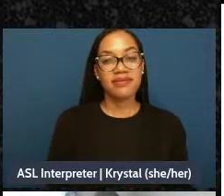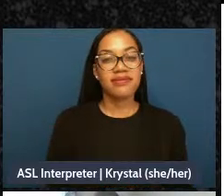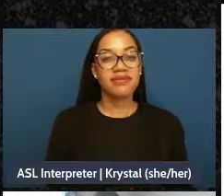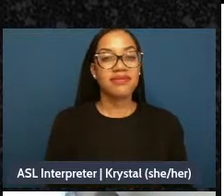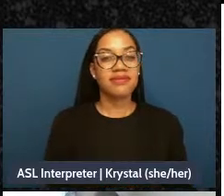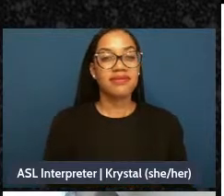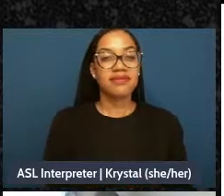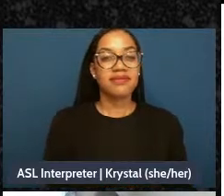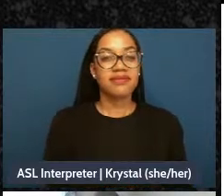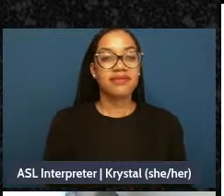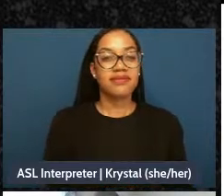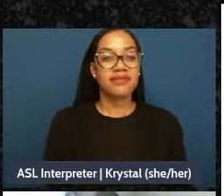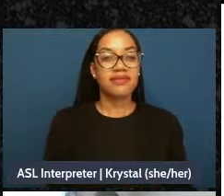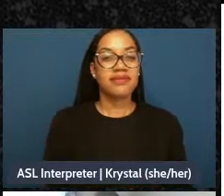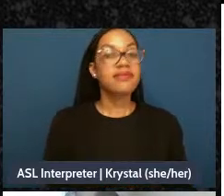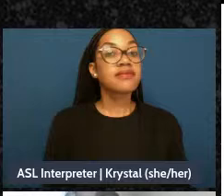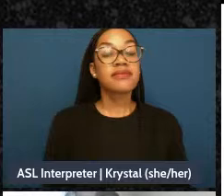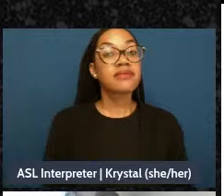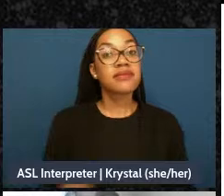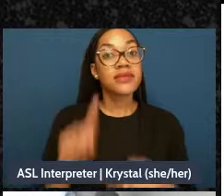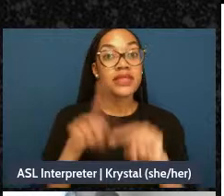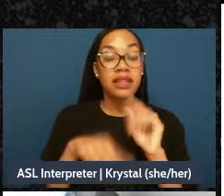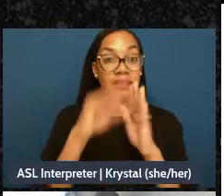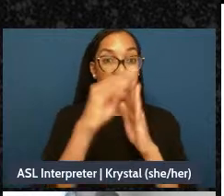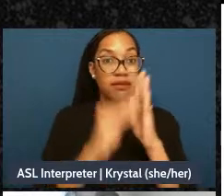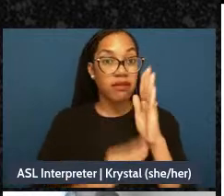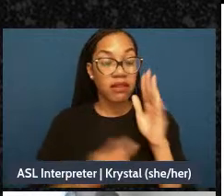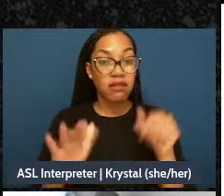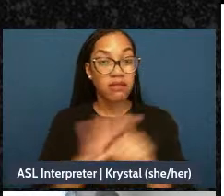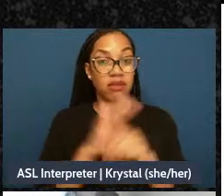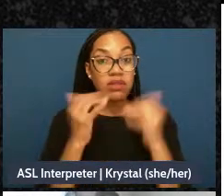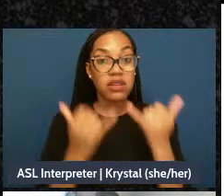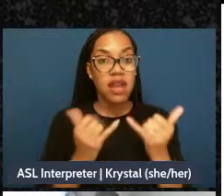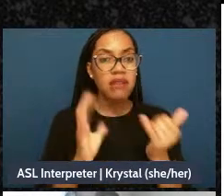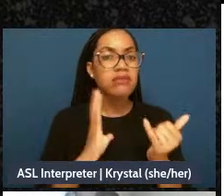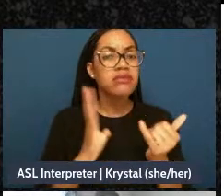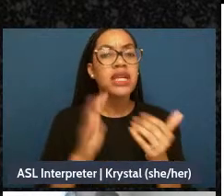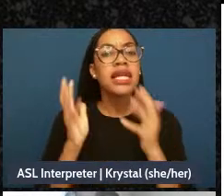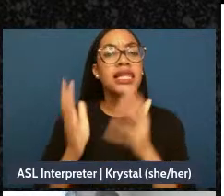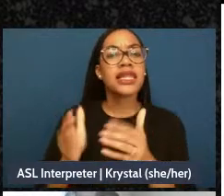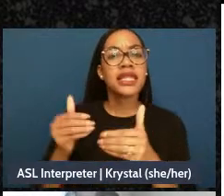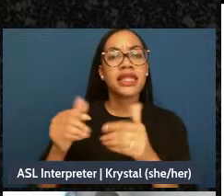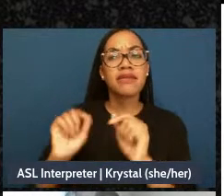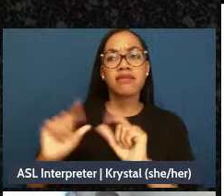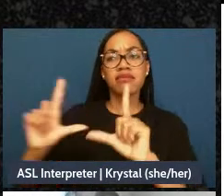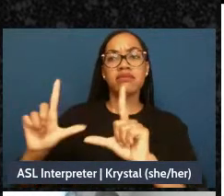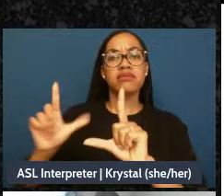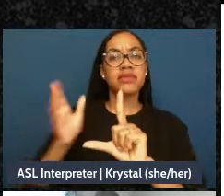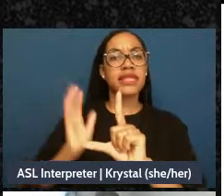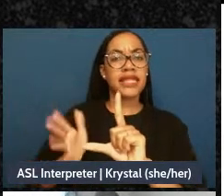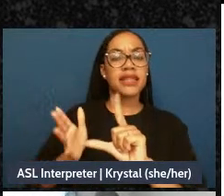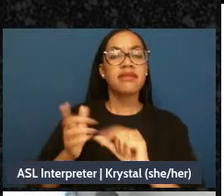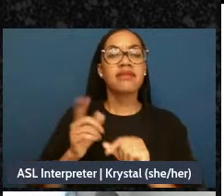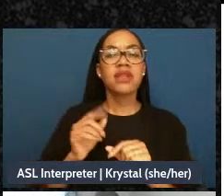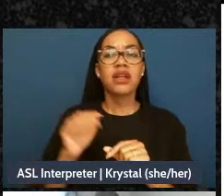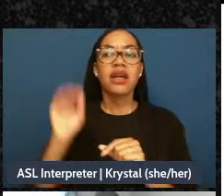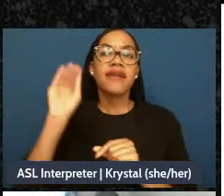Even if you can't get to it all right now just have to leave that window open, and do what you can now come back to it later but if you could send it off right